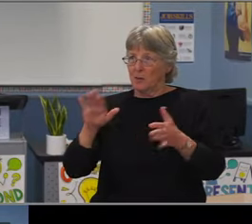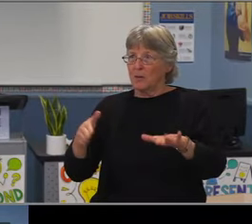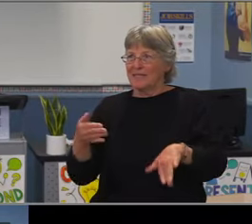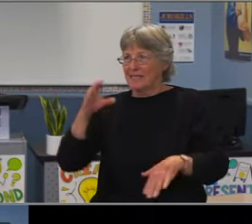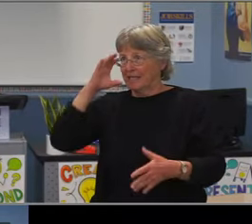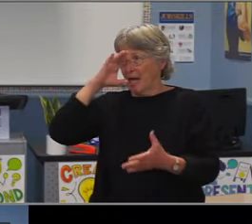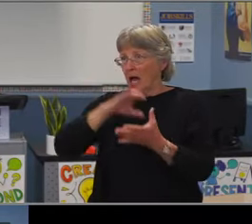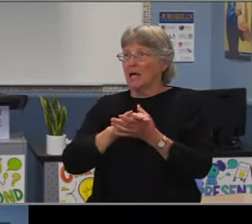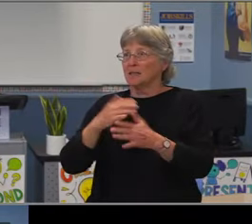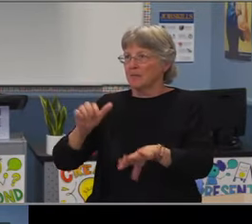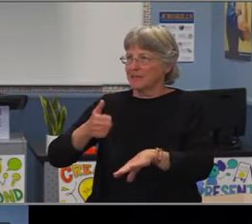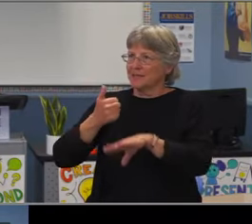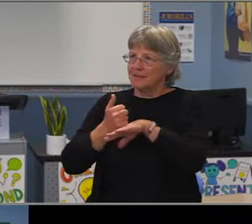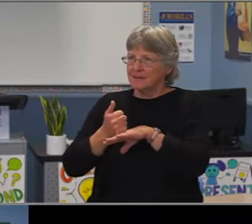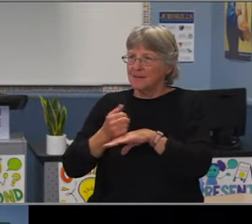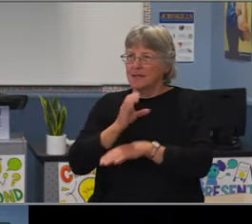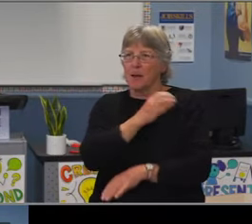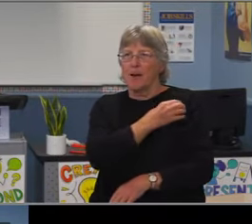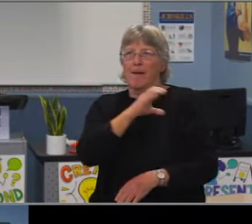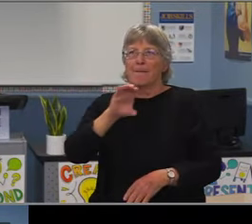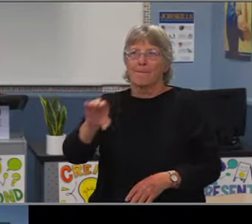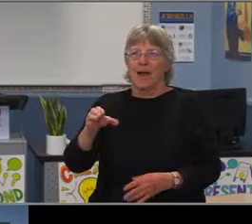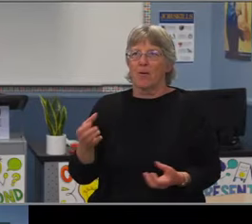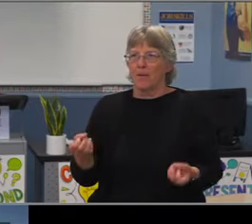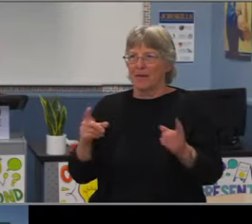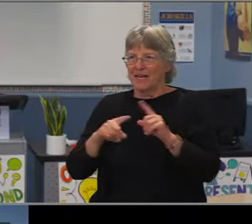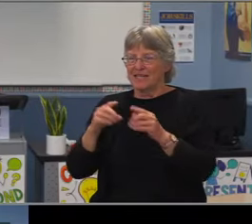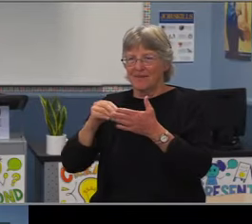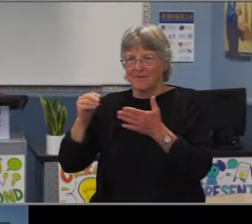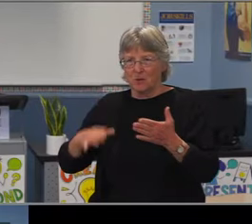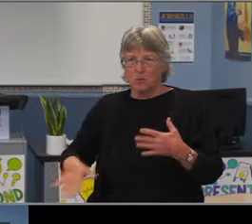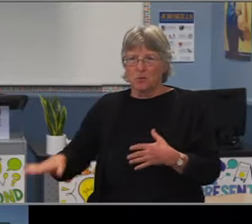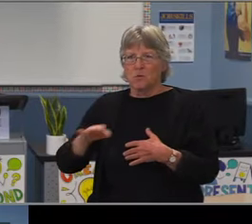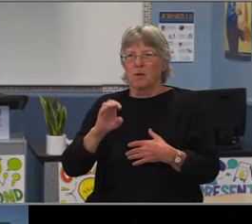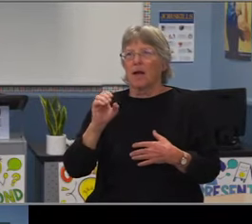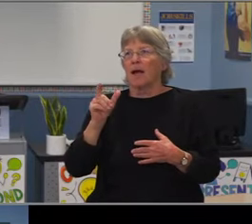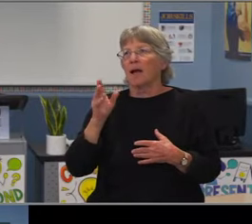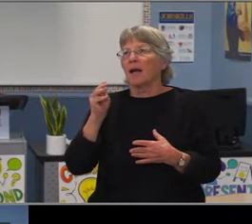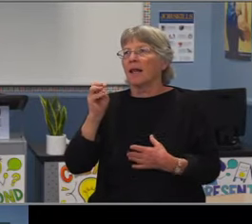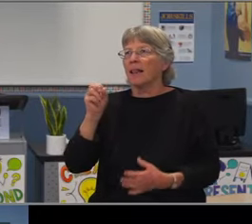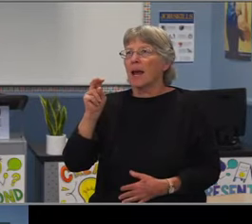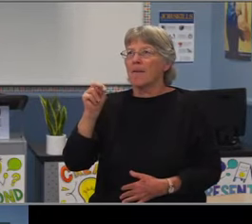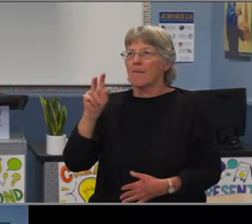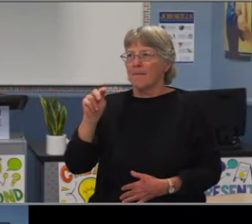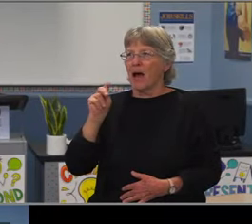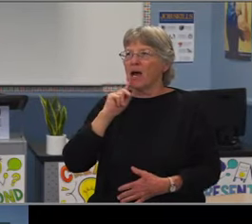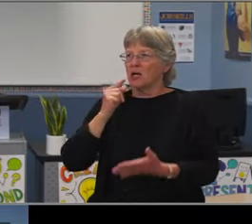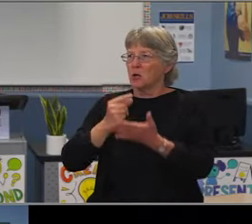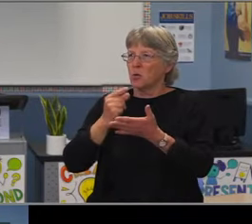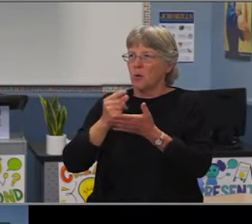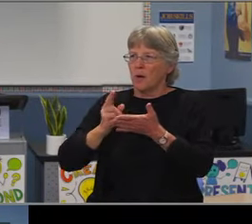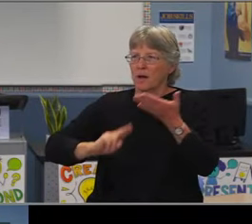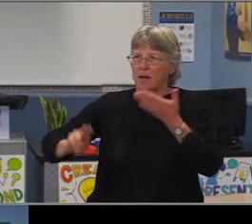And in my region, I wanna give a particular shout out to groups like AOC7, Long Beach Forward,